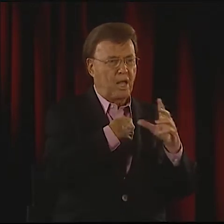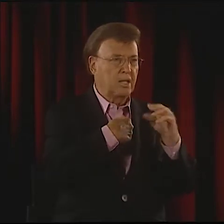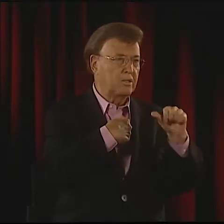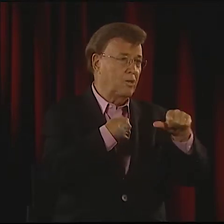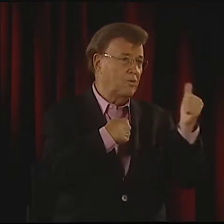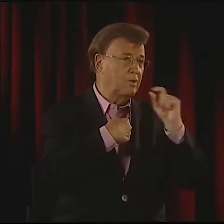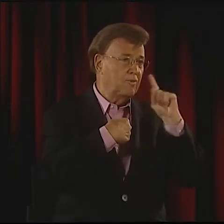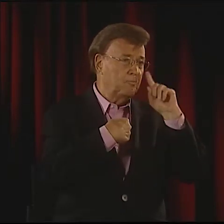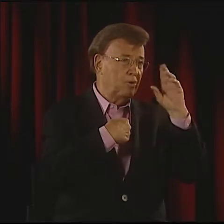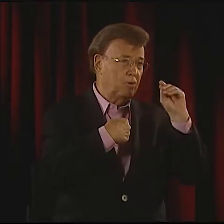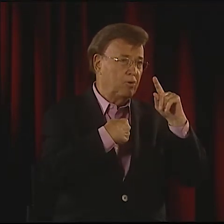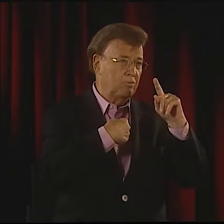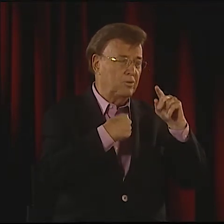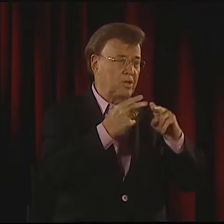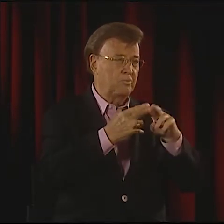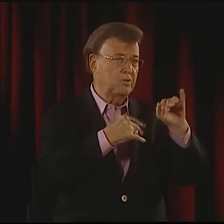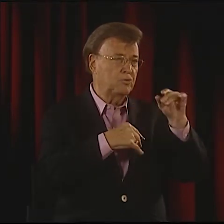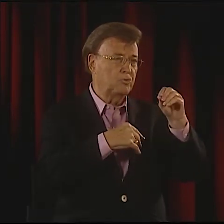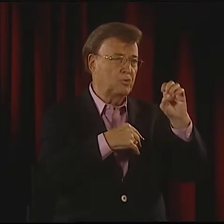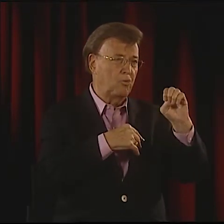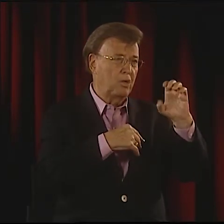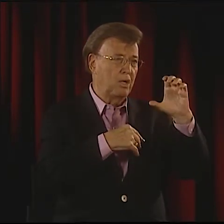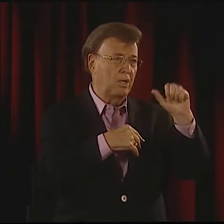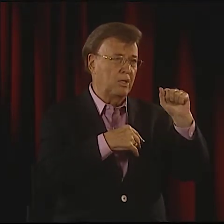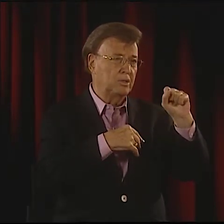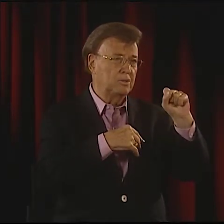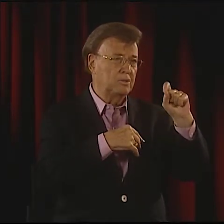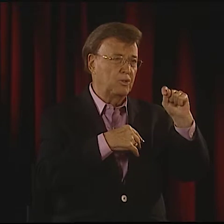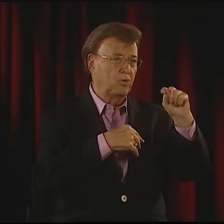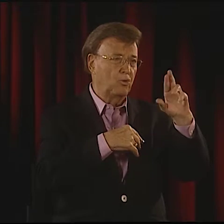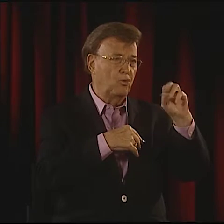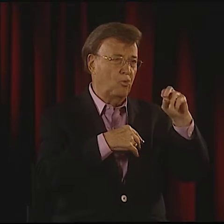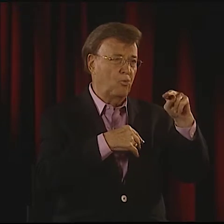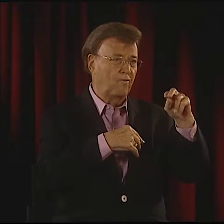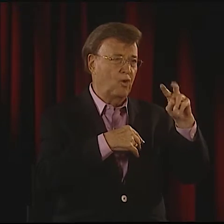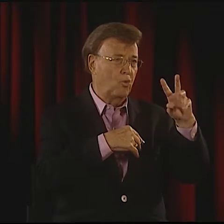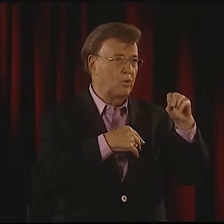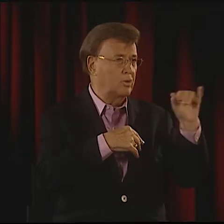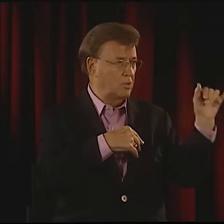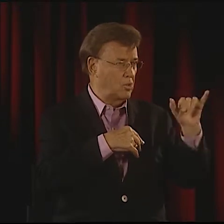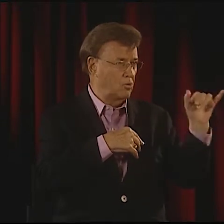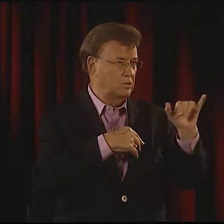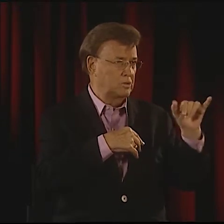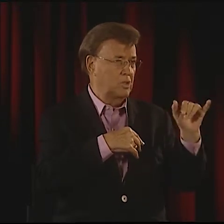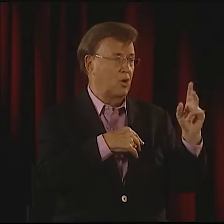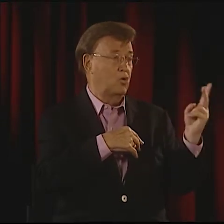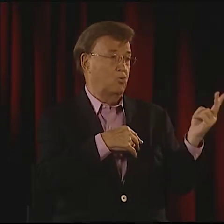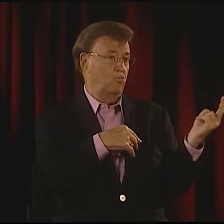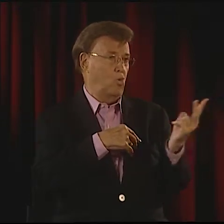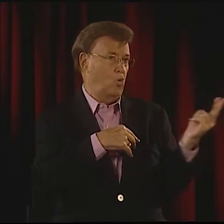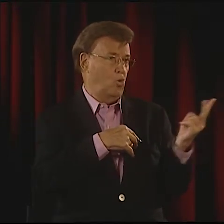FROM THESE PEOPLE, AS WELL-- LET ME SEE; ELLA WAS BEFORE-- BECAUSE OF ME, AND THERE'S A GENTLEMAN